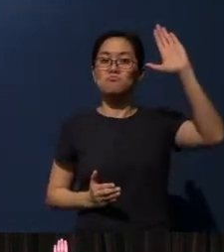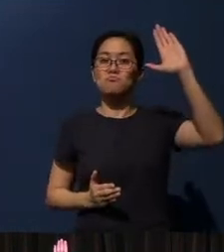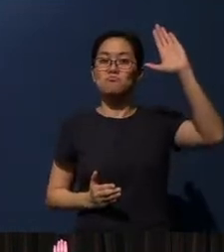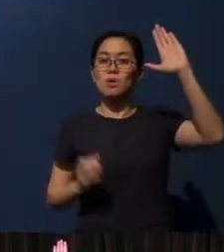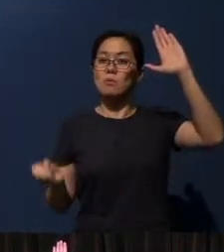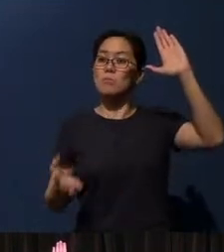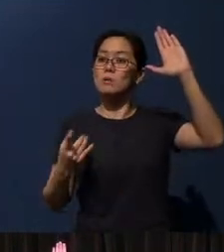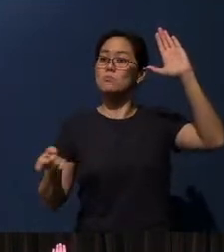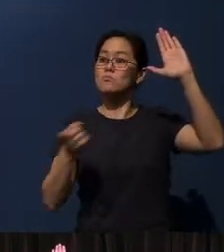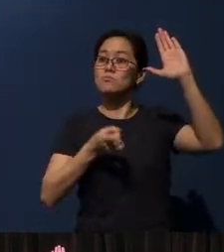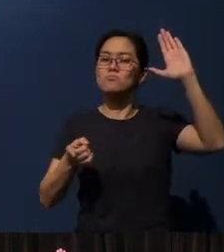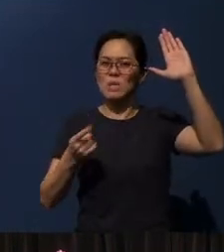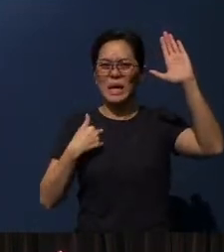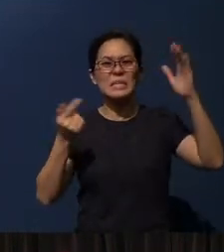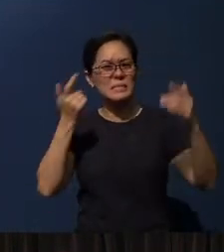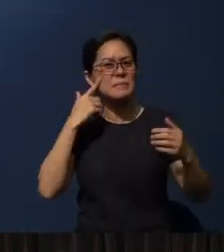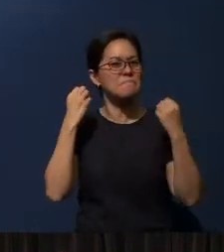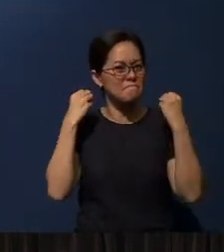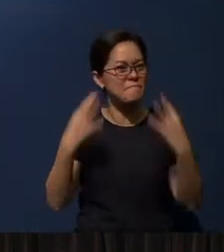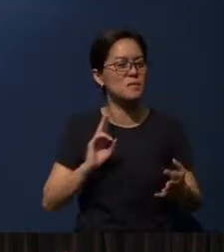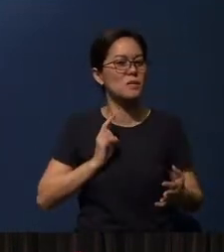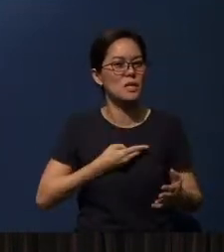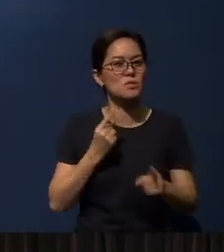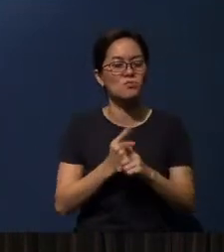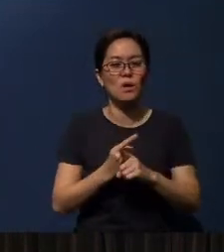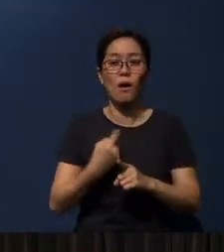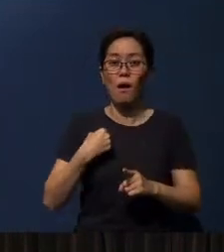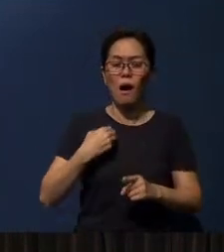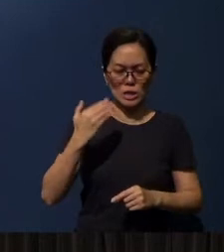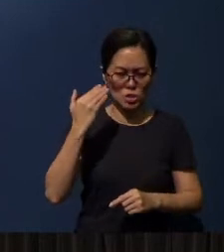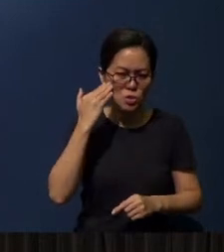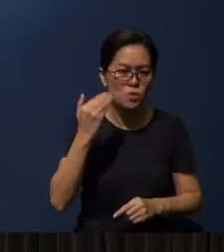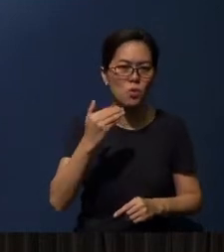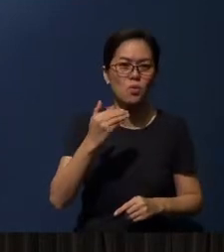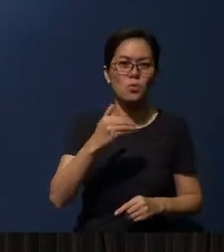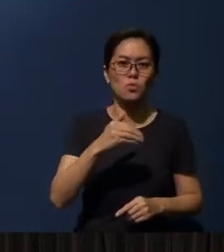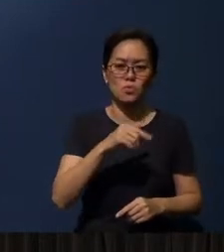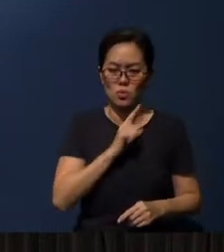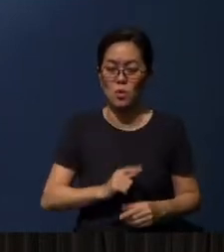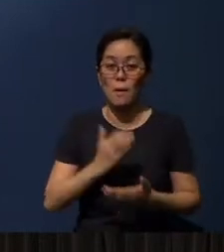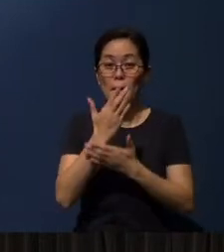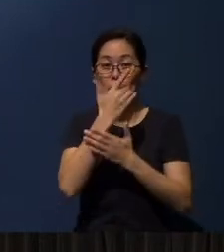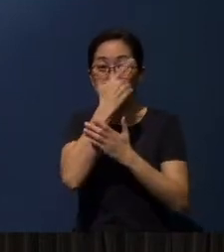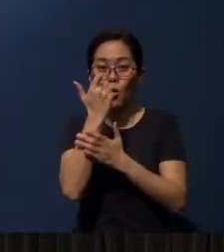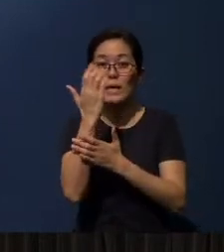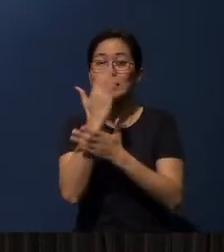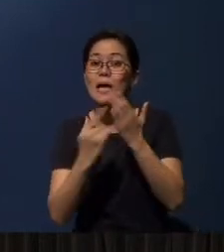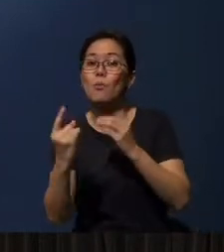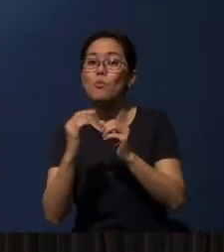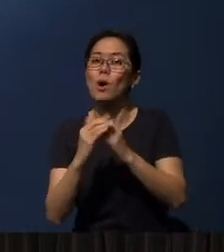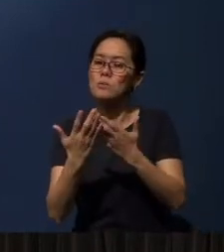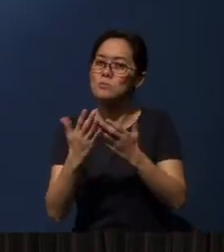I think many of us, right? I came to know the Lord because somebody bothered to open his or her mouth